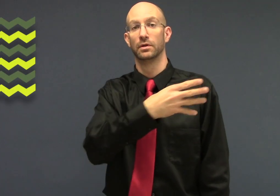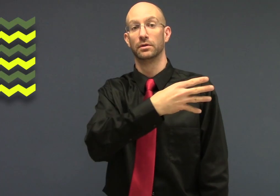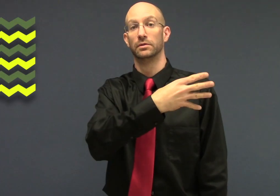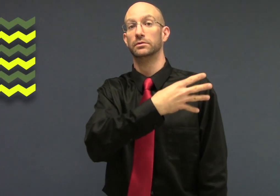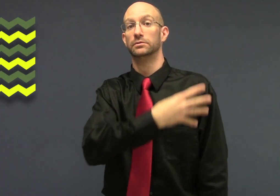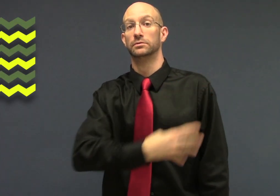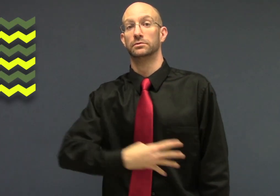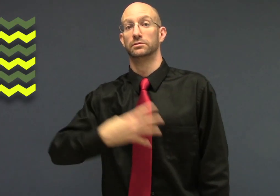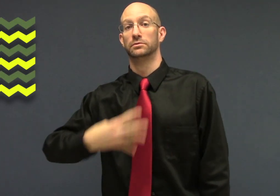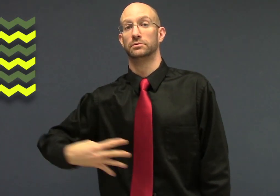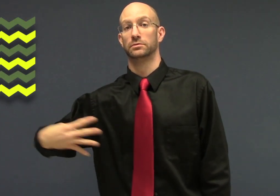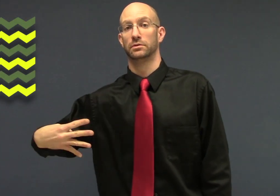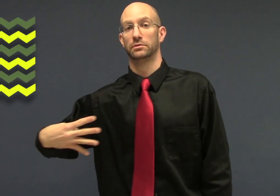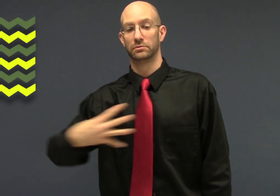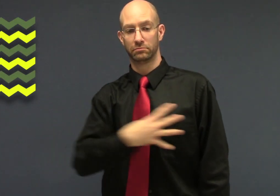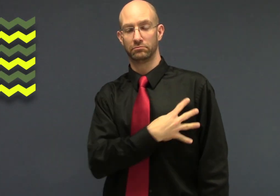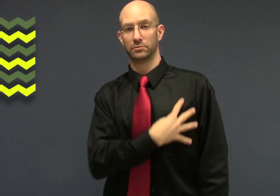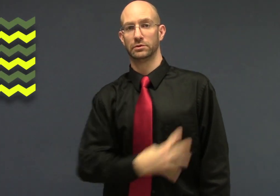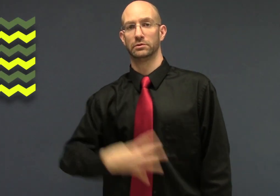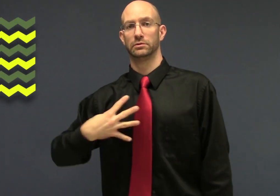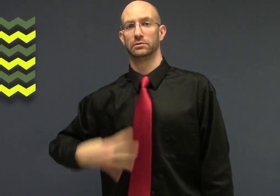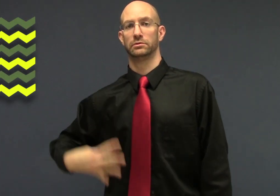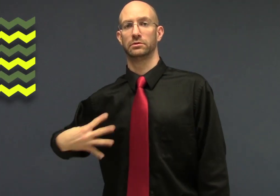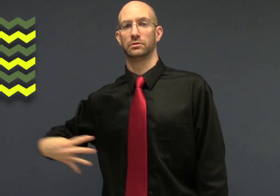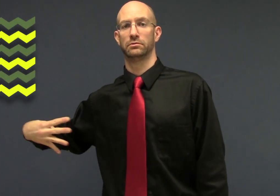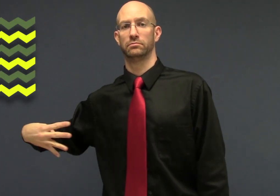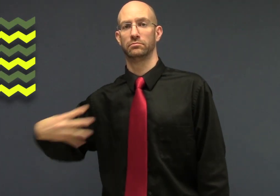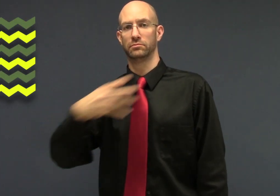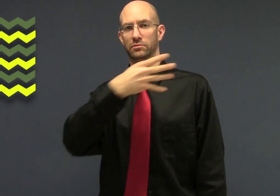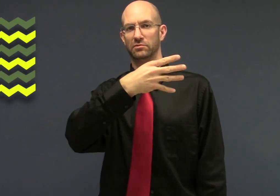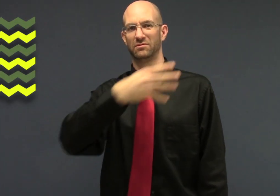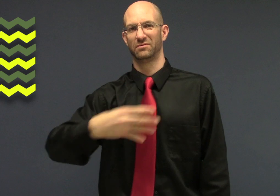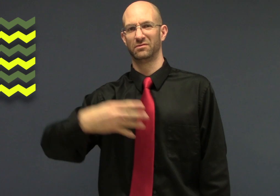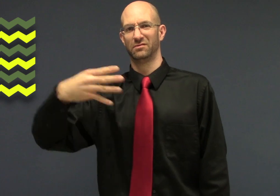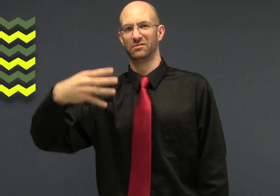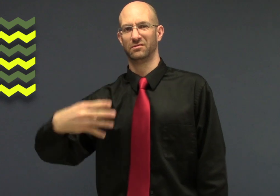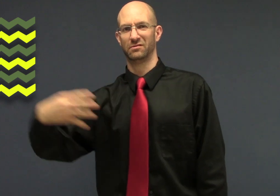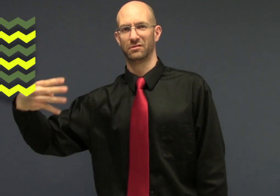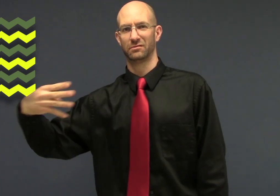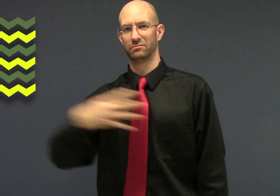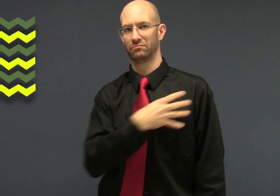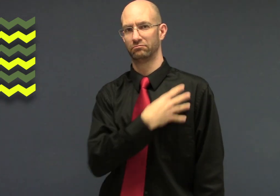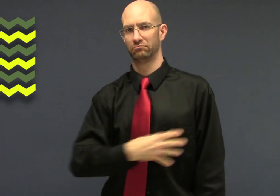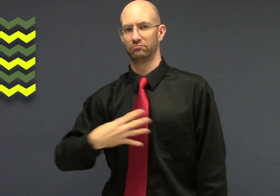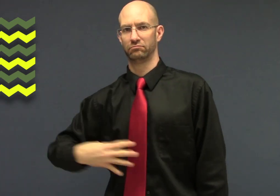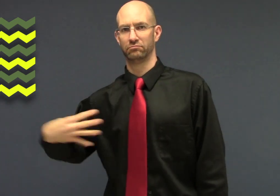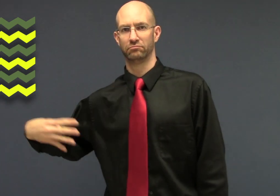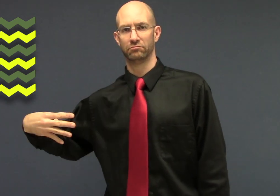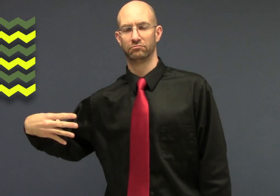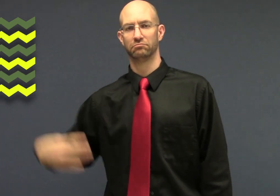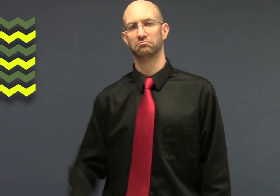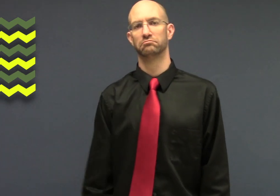ZIG-ZAG.